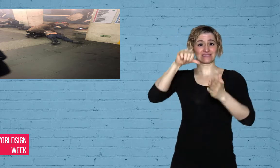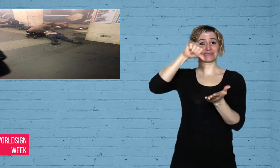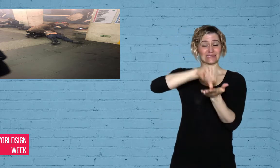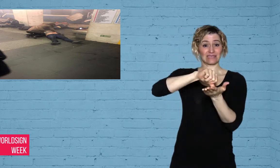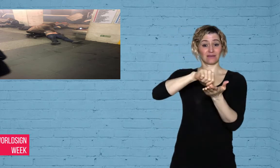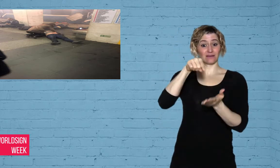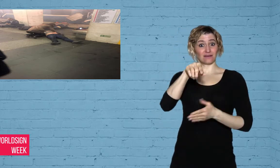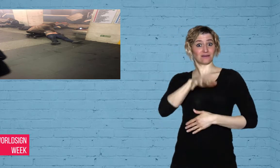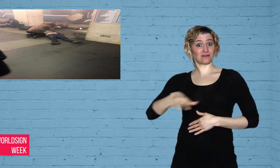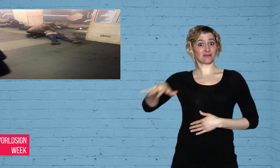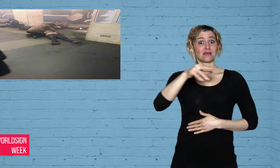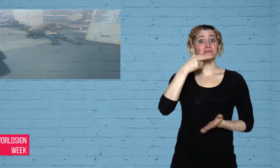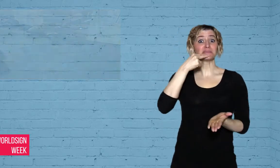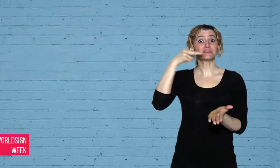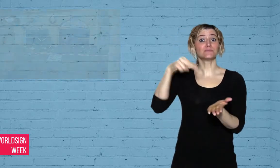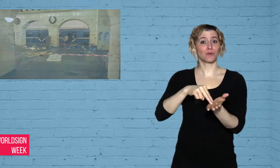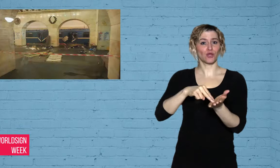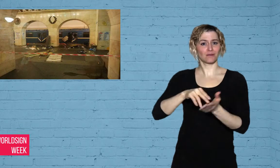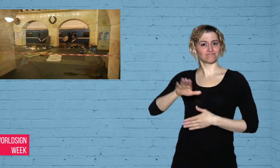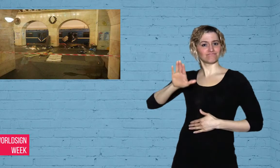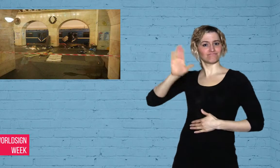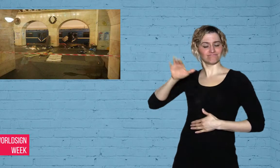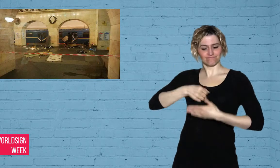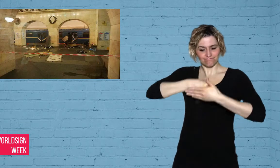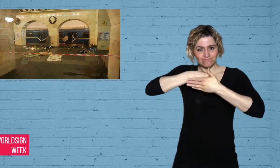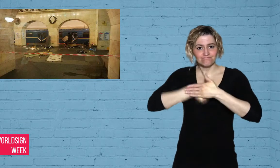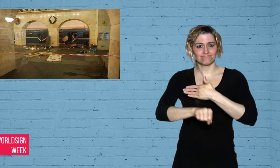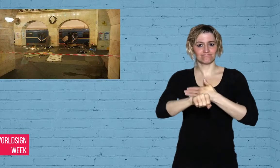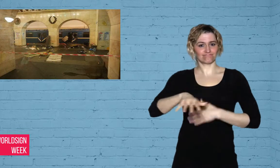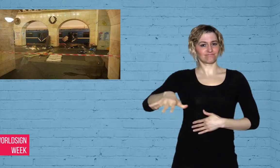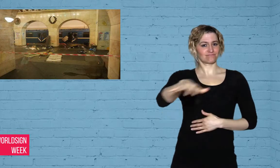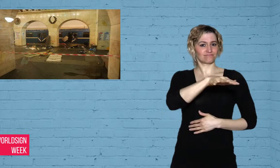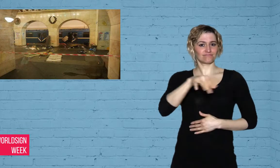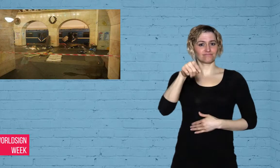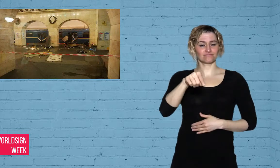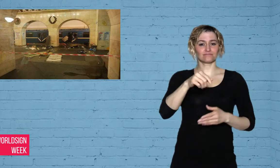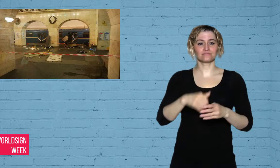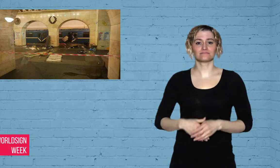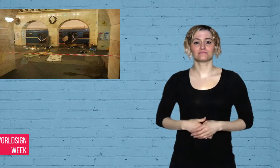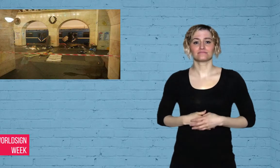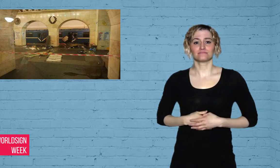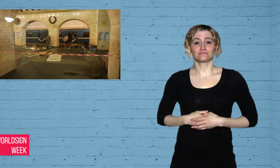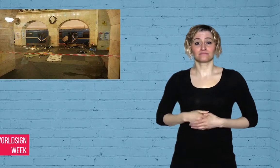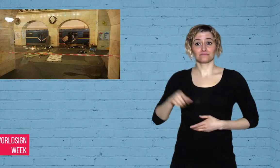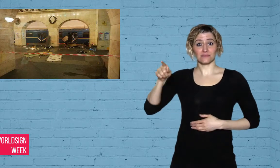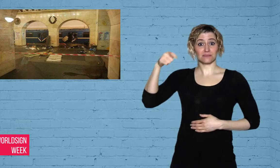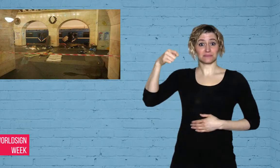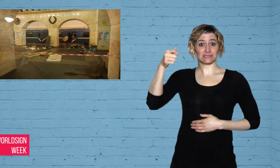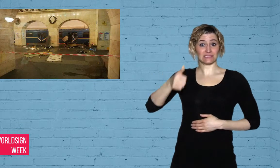the city which is his hometown.